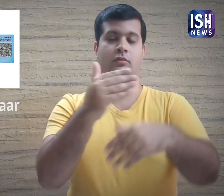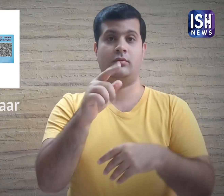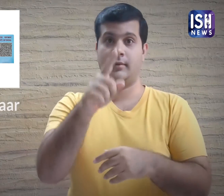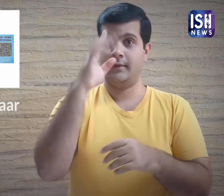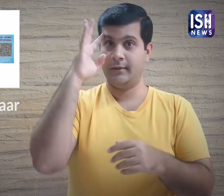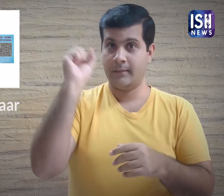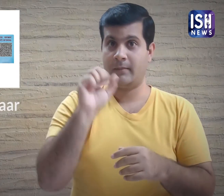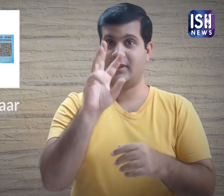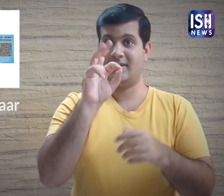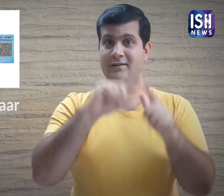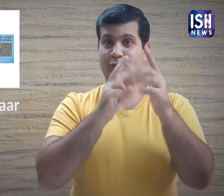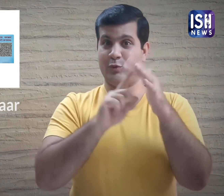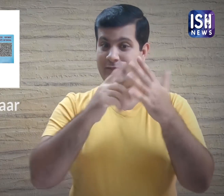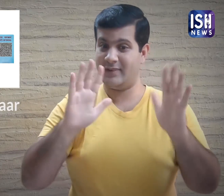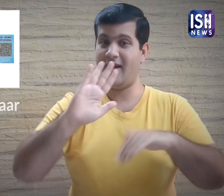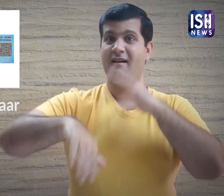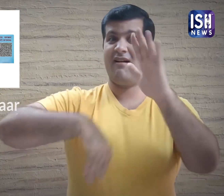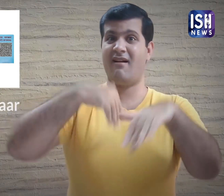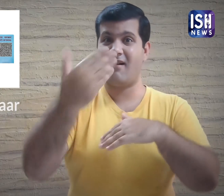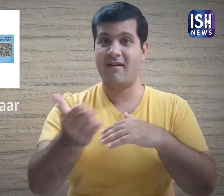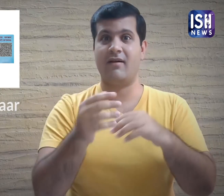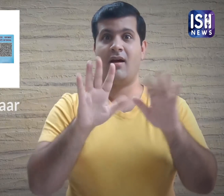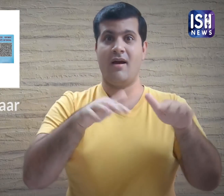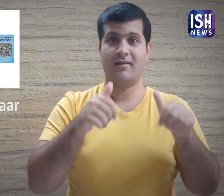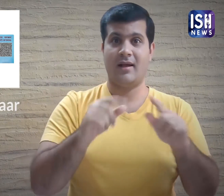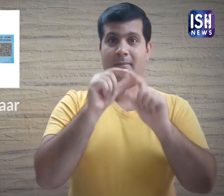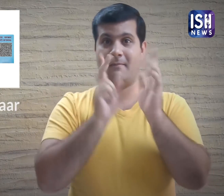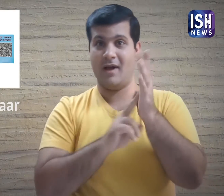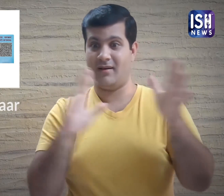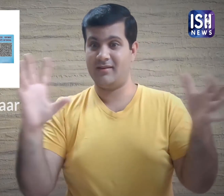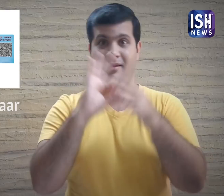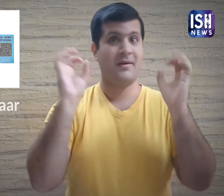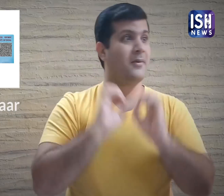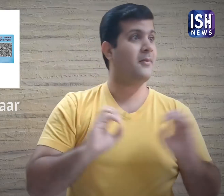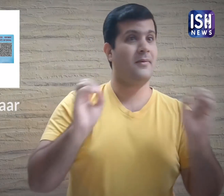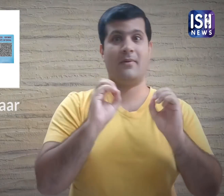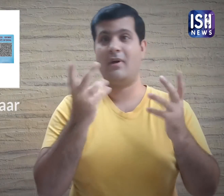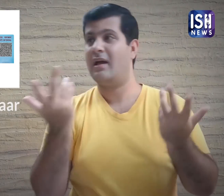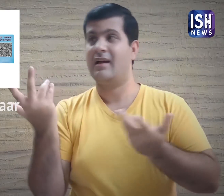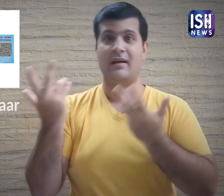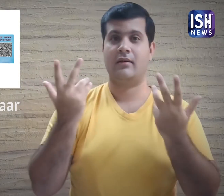Please remember, post 30th June if PAN & Aadhar are not linked,